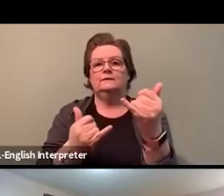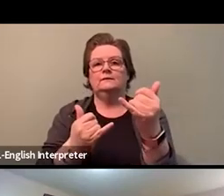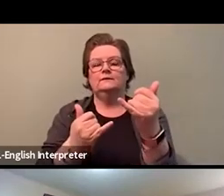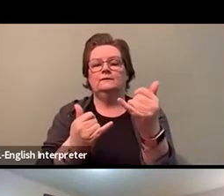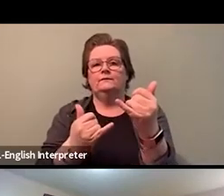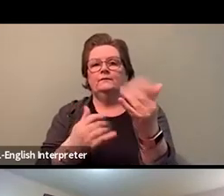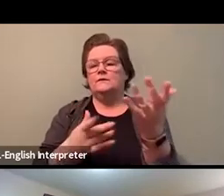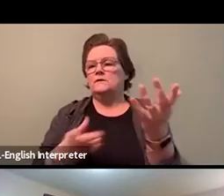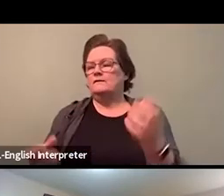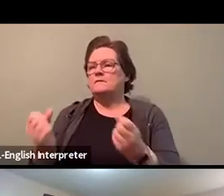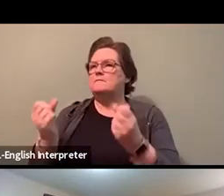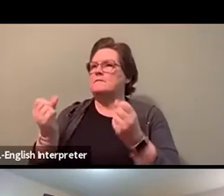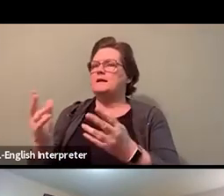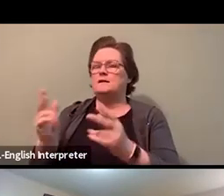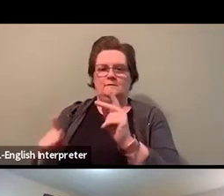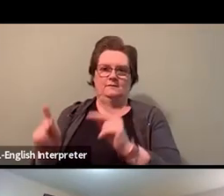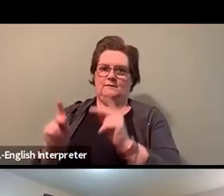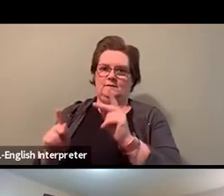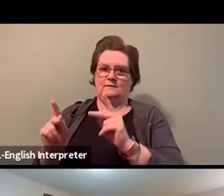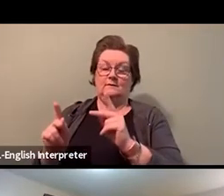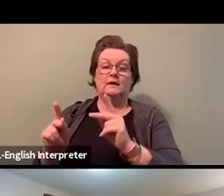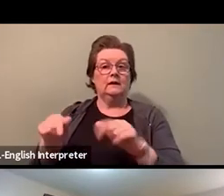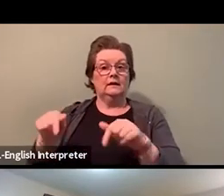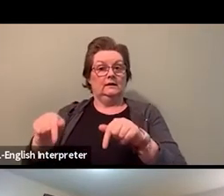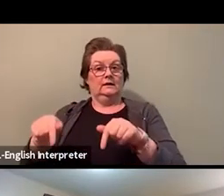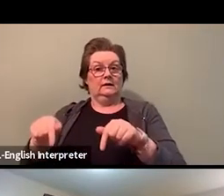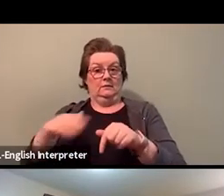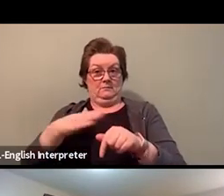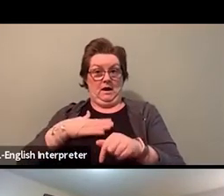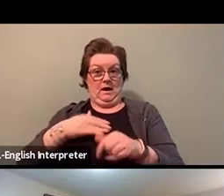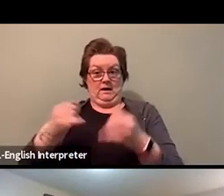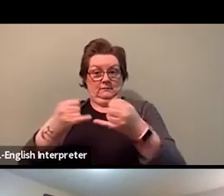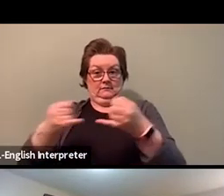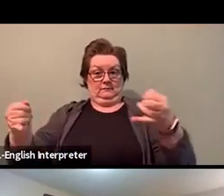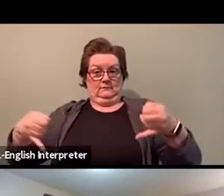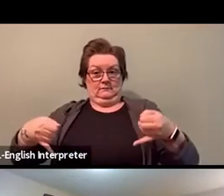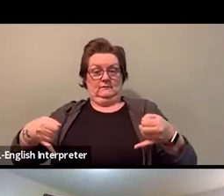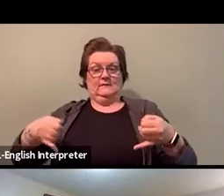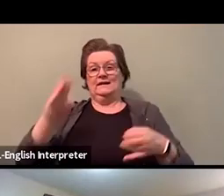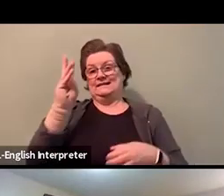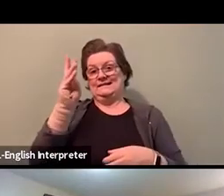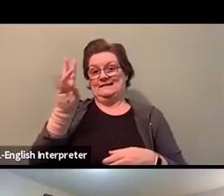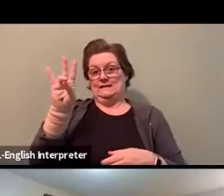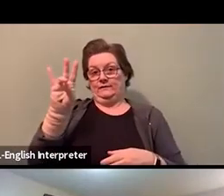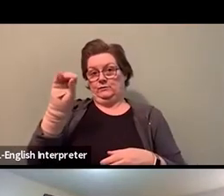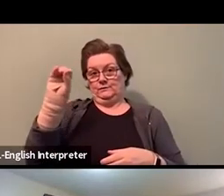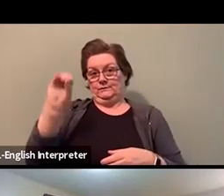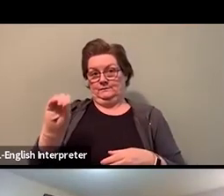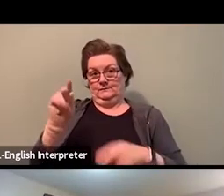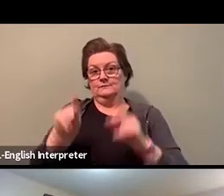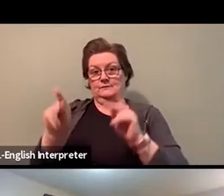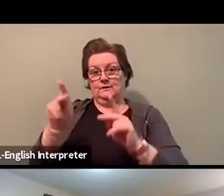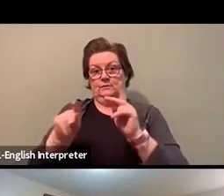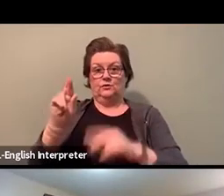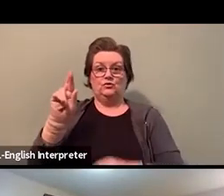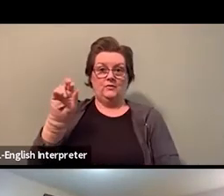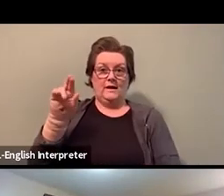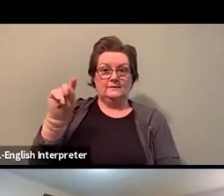we have about 67% renters here in St. Paul's, right? And I'm of certain communities right now,